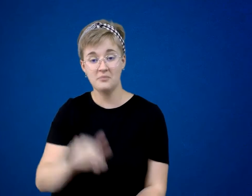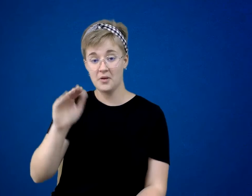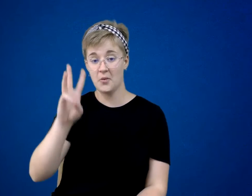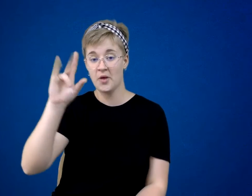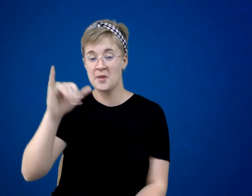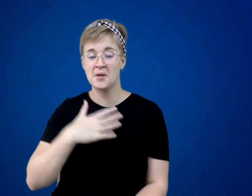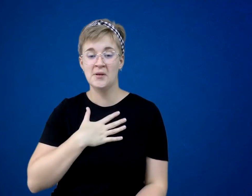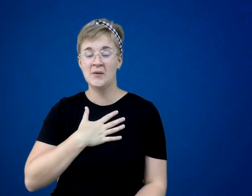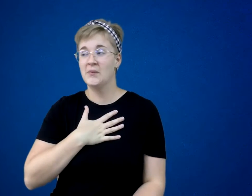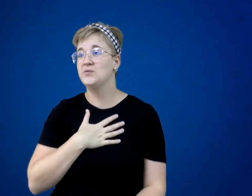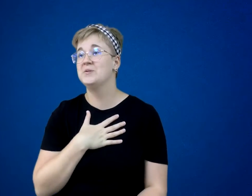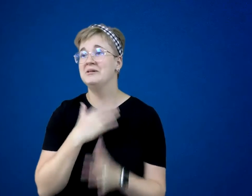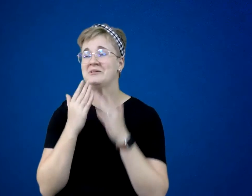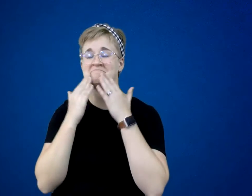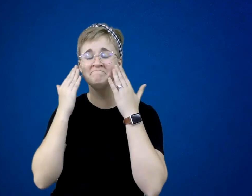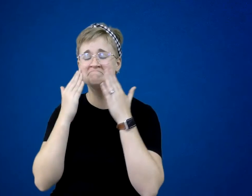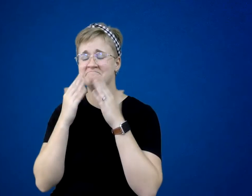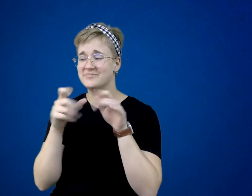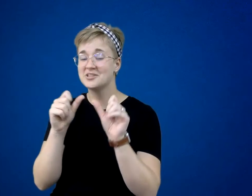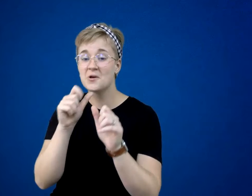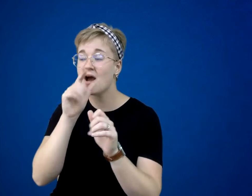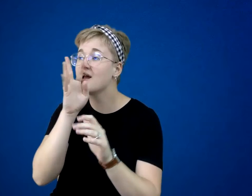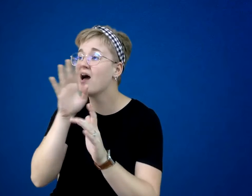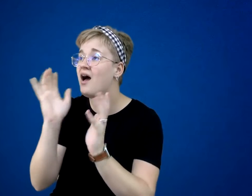He tried to speak, but couldn’t find the words.